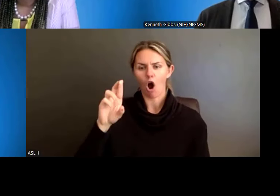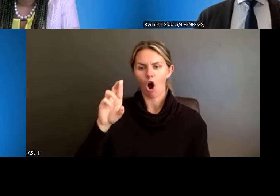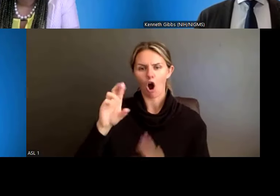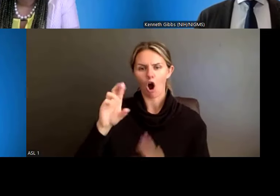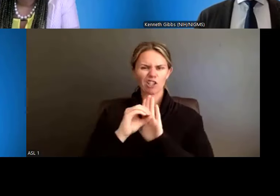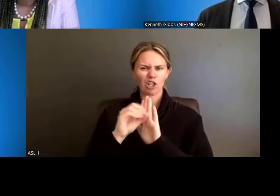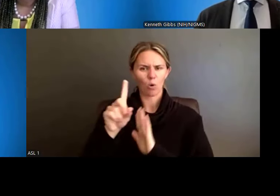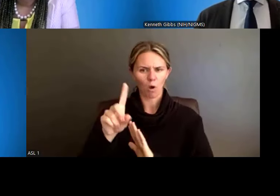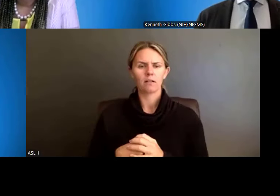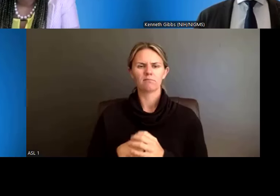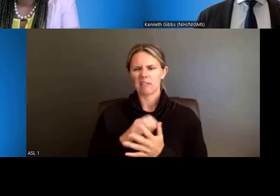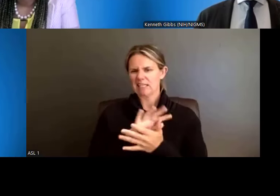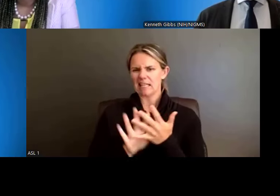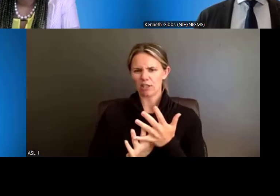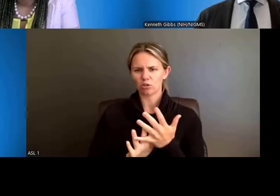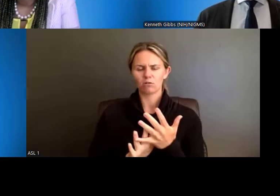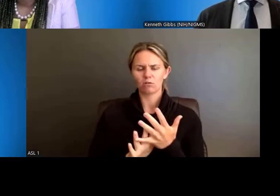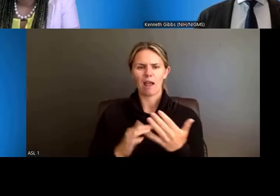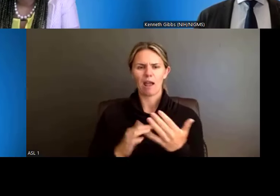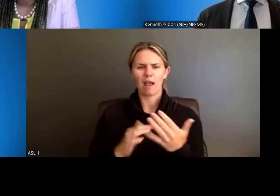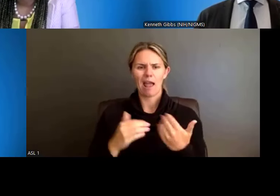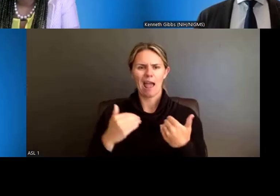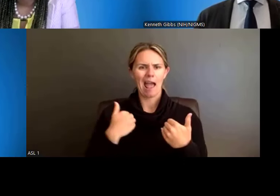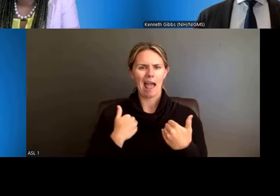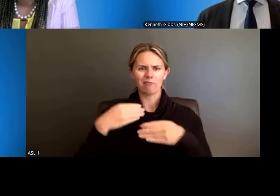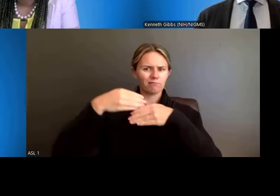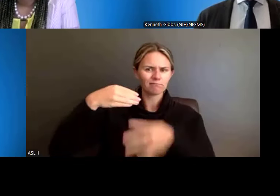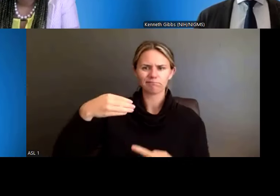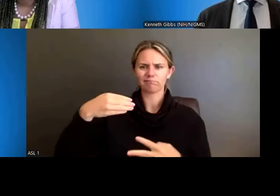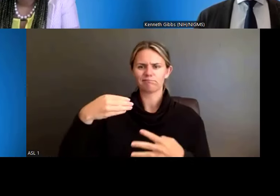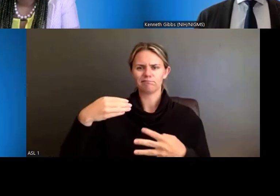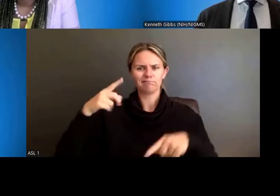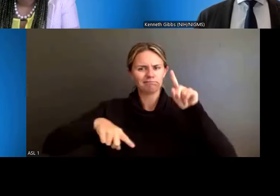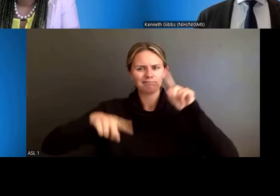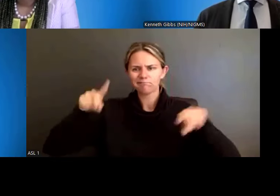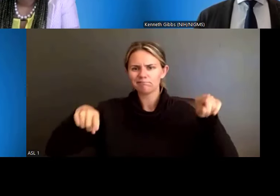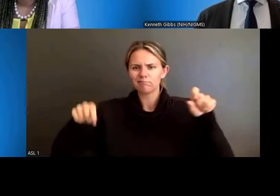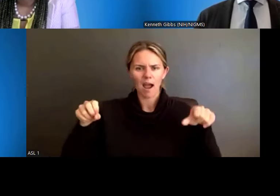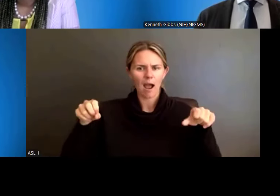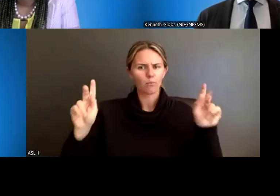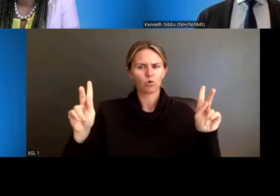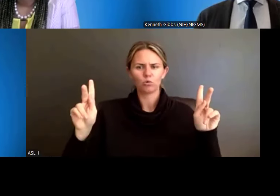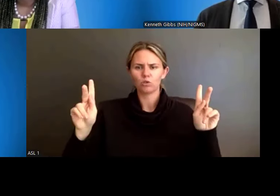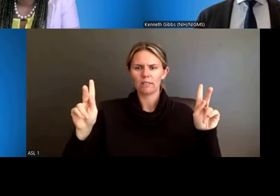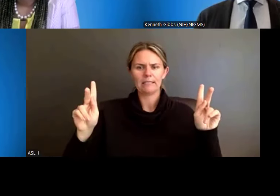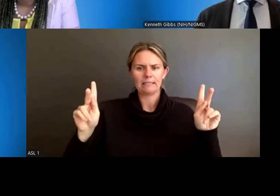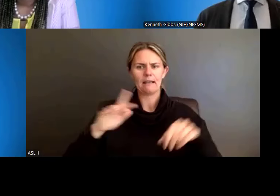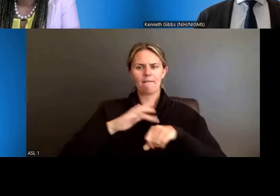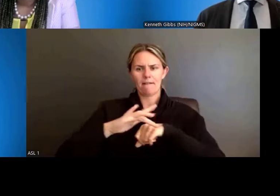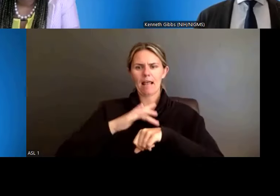so there's a vast array of different opportunities that are available on this website